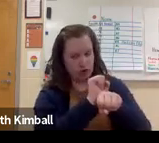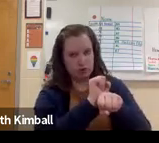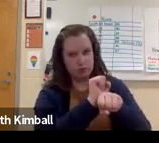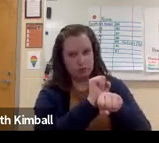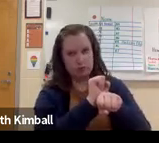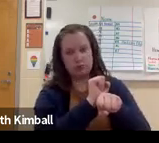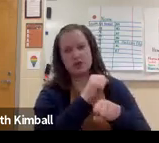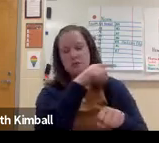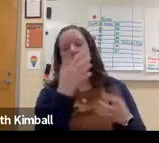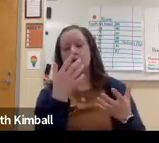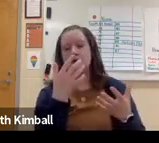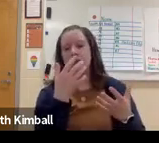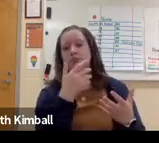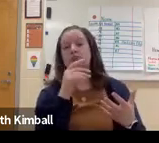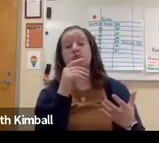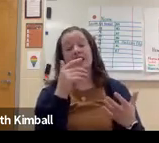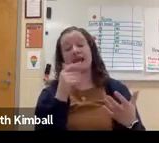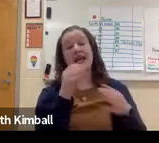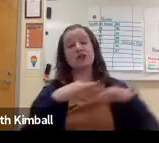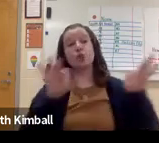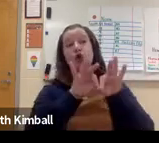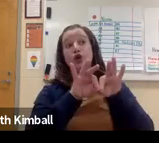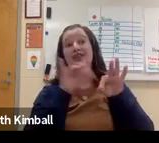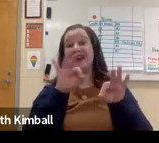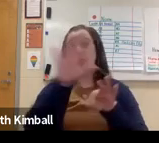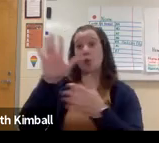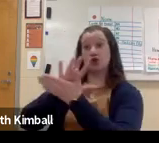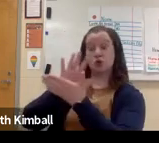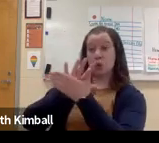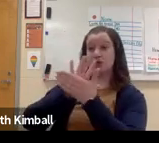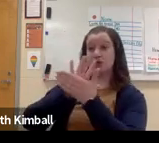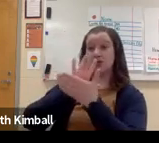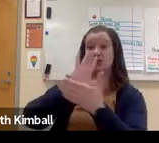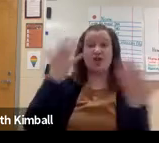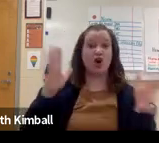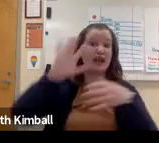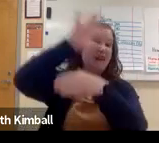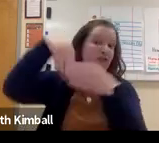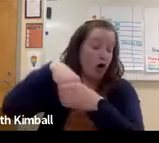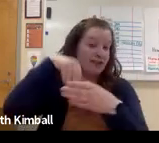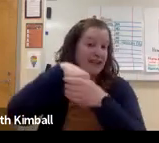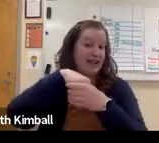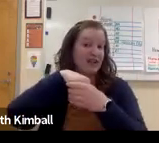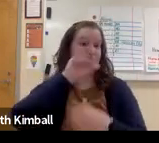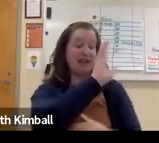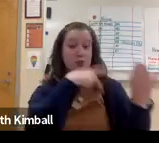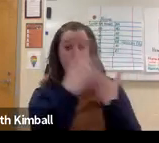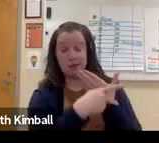do know they do good work. And it's definitely worth it, if your school is already